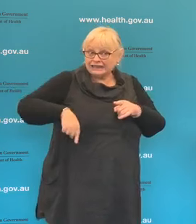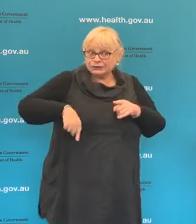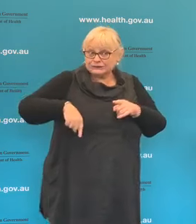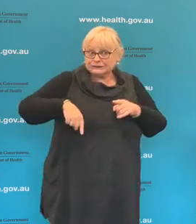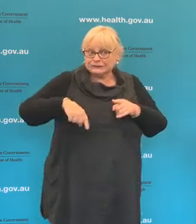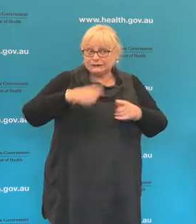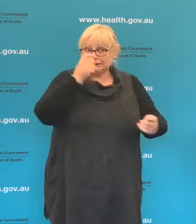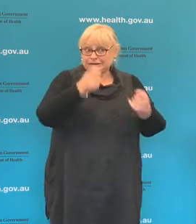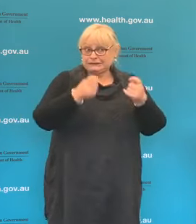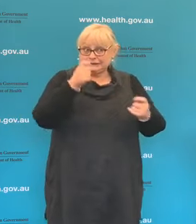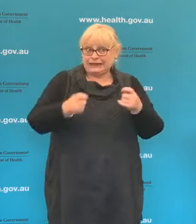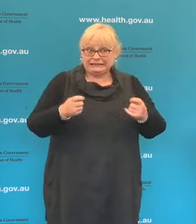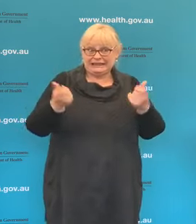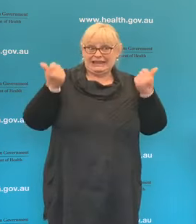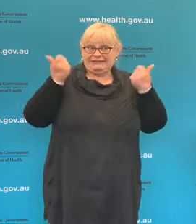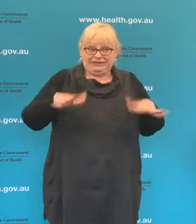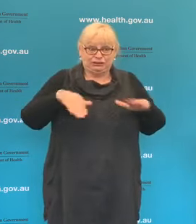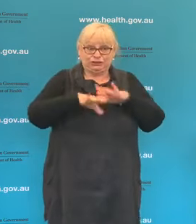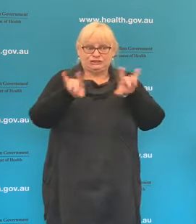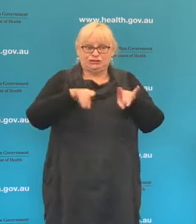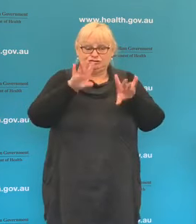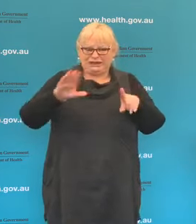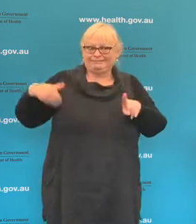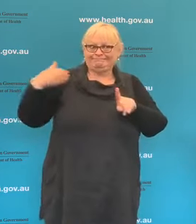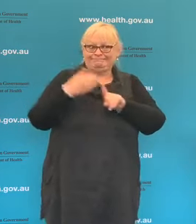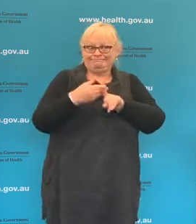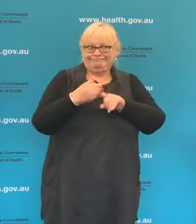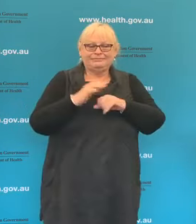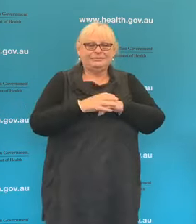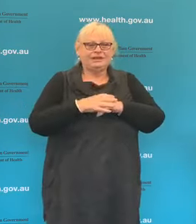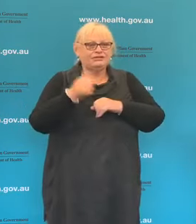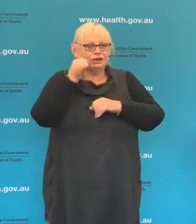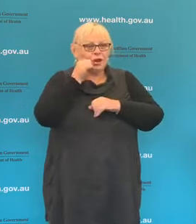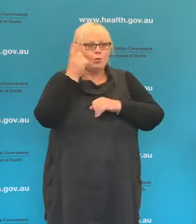carried out in Australia to date. as you know we're one of the countries which